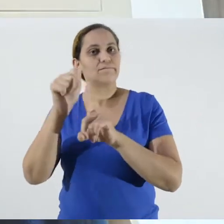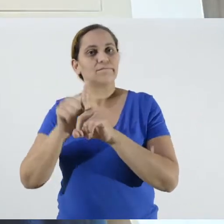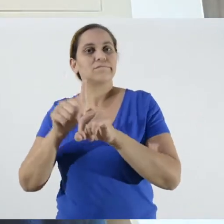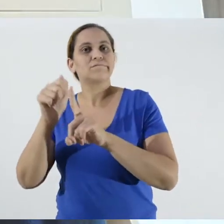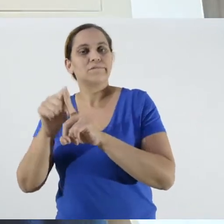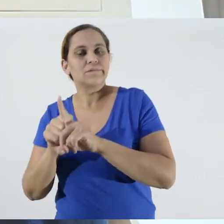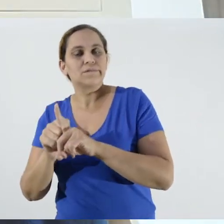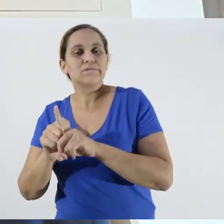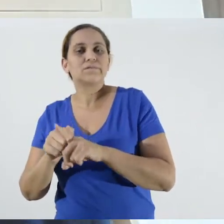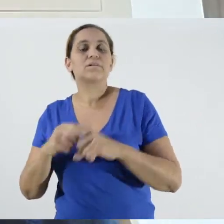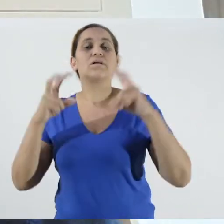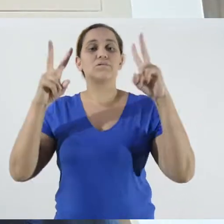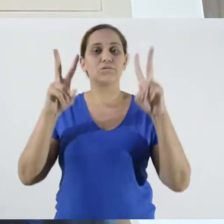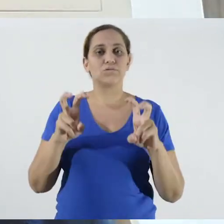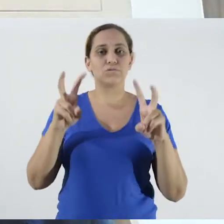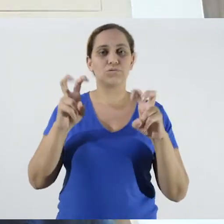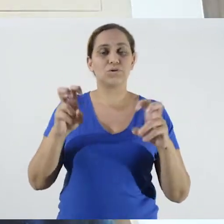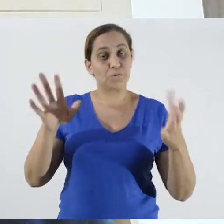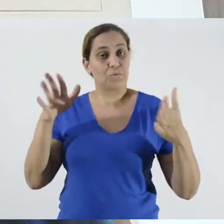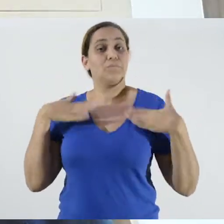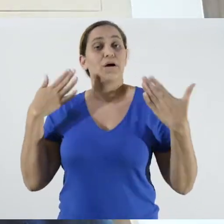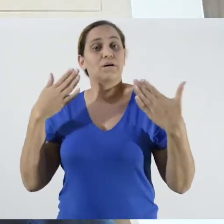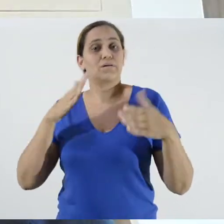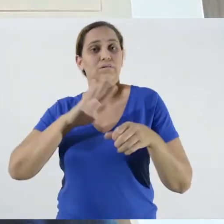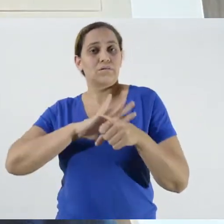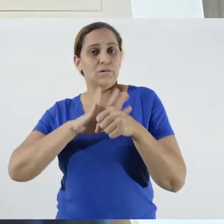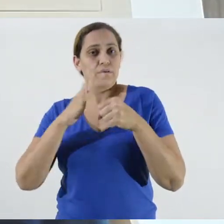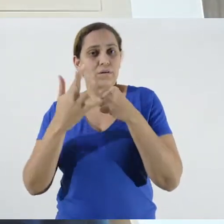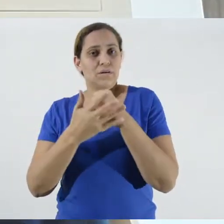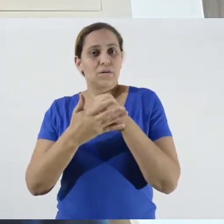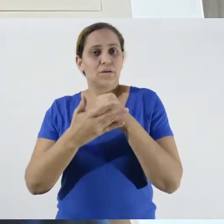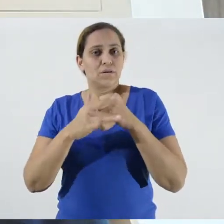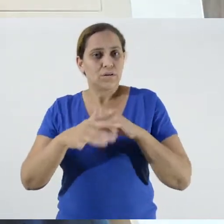how Covid is impacting rural areas